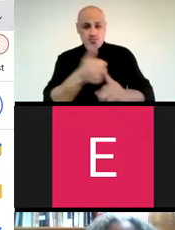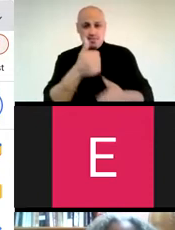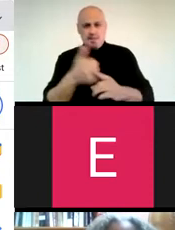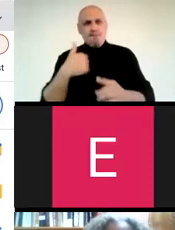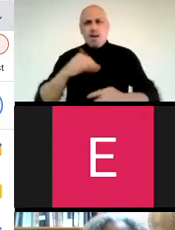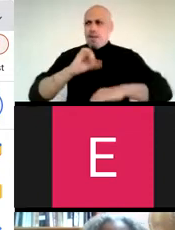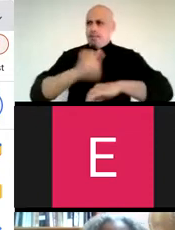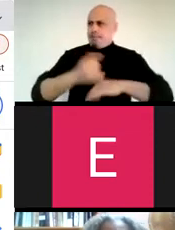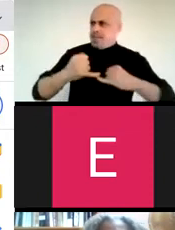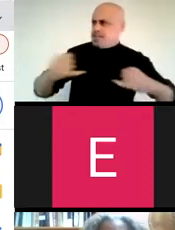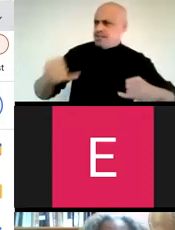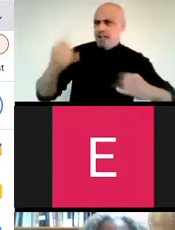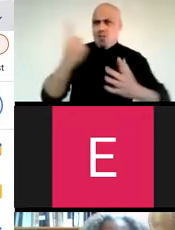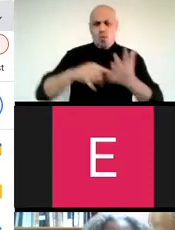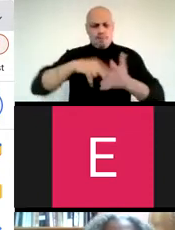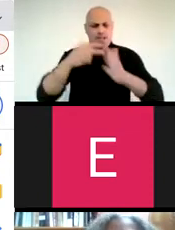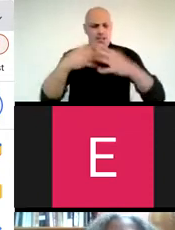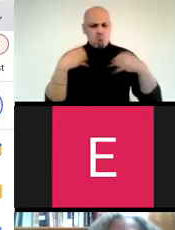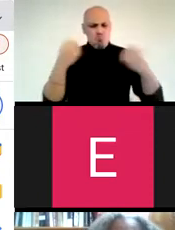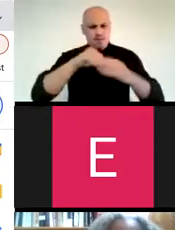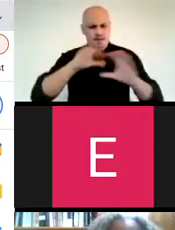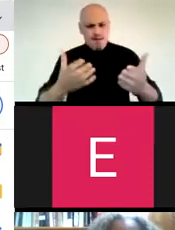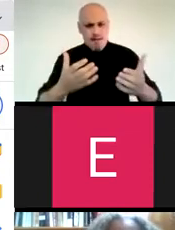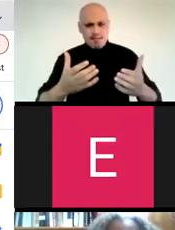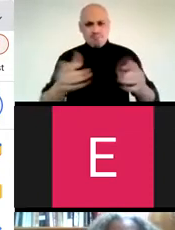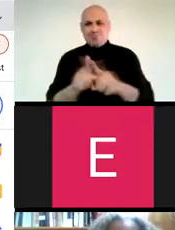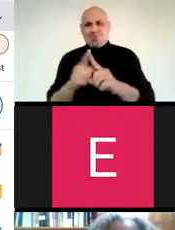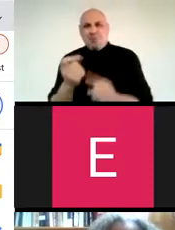so that students will have a baseline for bravery in the classroom